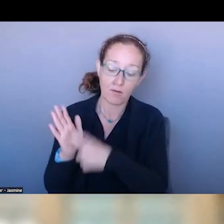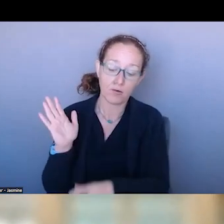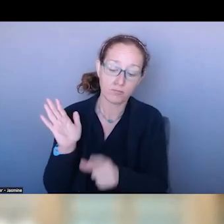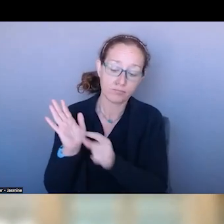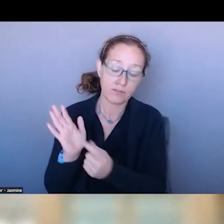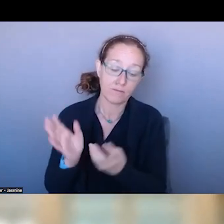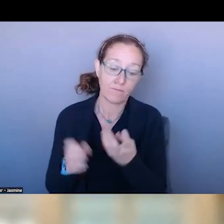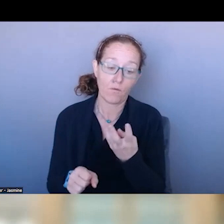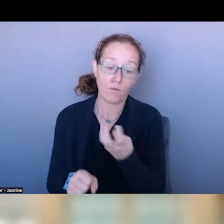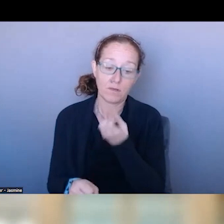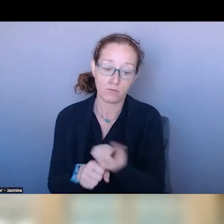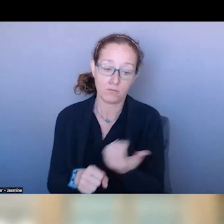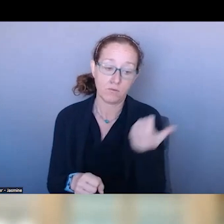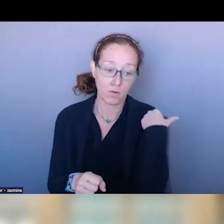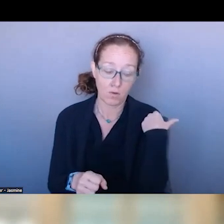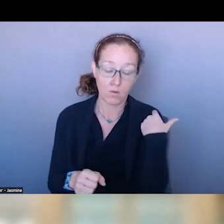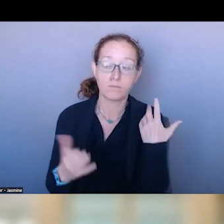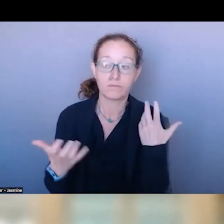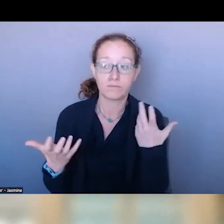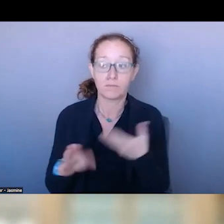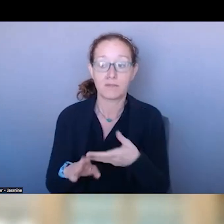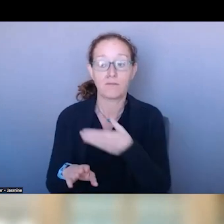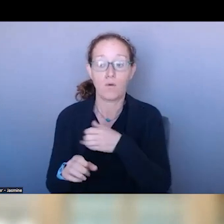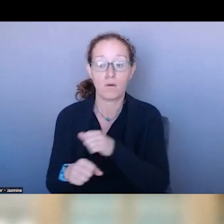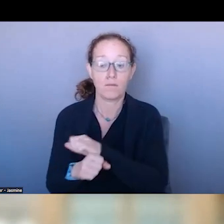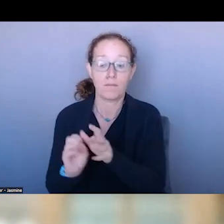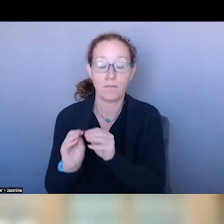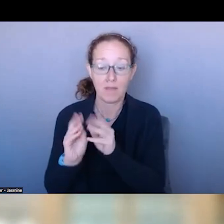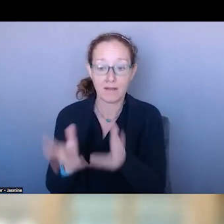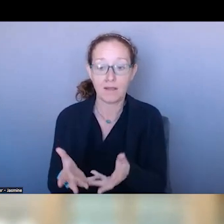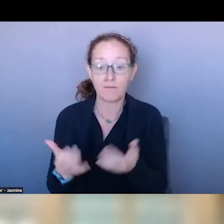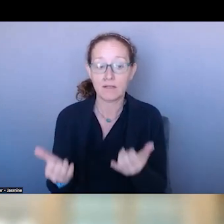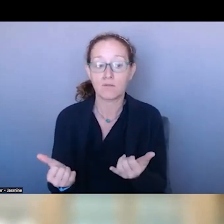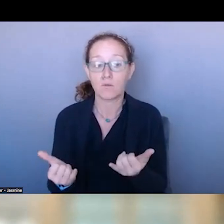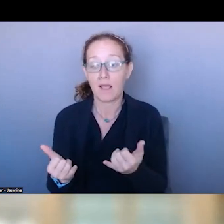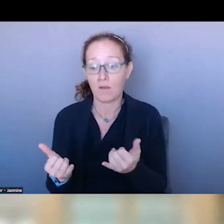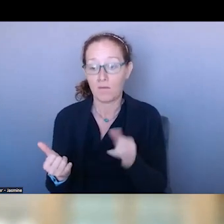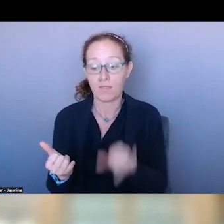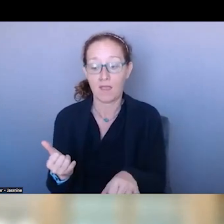THE PANDEMIC AND INNOVATIONS LIKE 988, DO YOU SEE SHIFTS